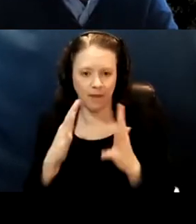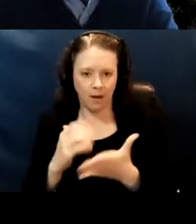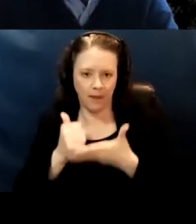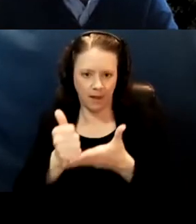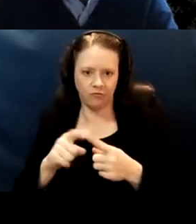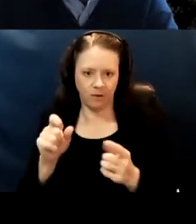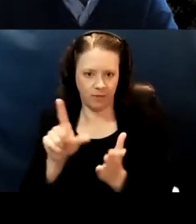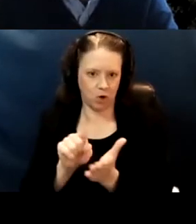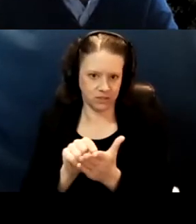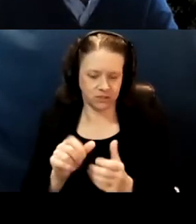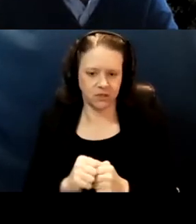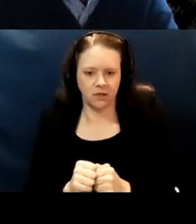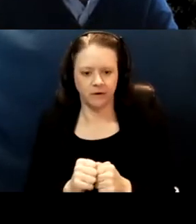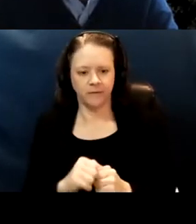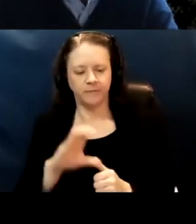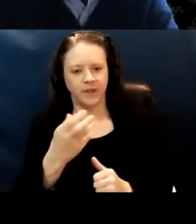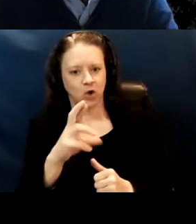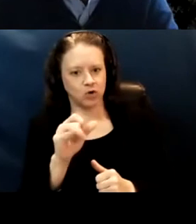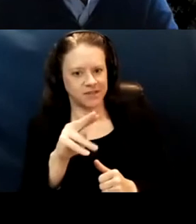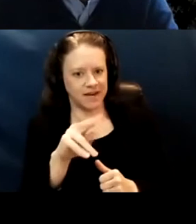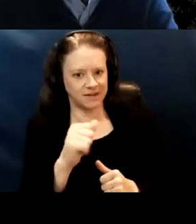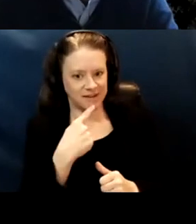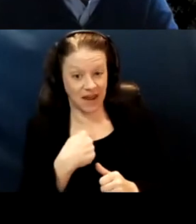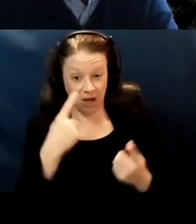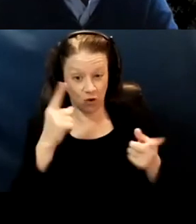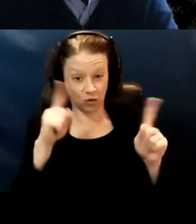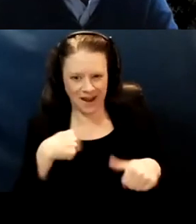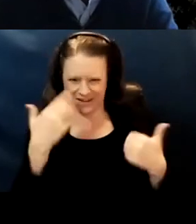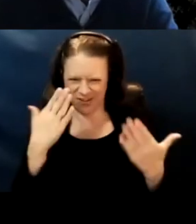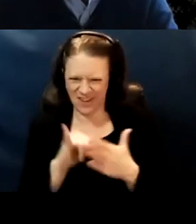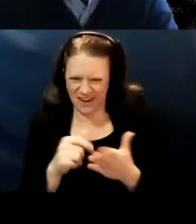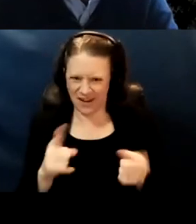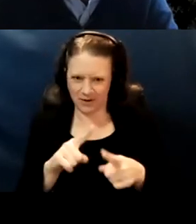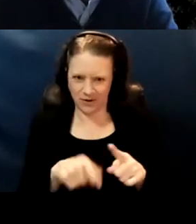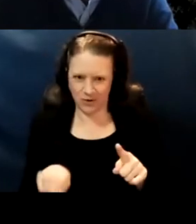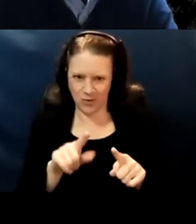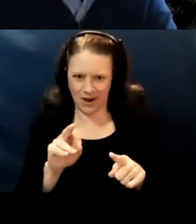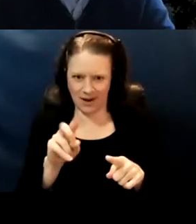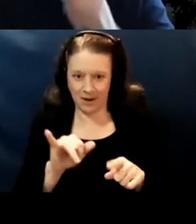I agree. This is Christina. And I didn't know that happened to you Andy. But even my experiences with the reporters too.